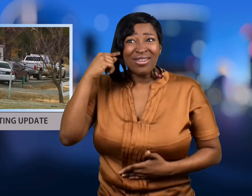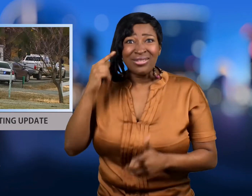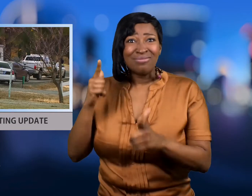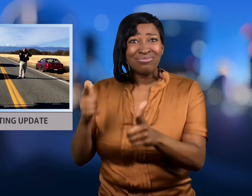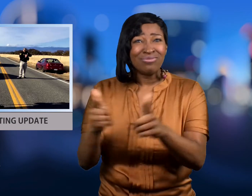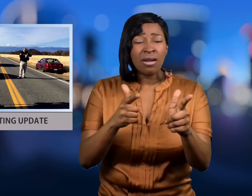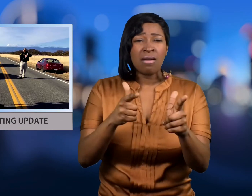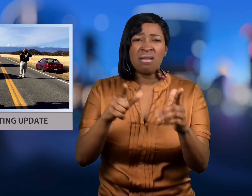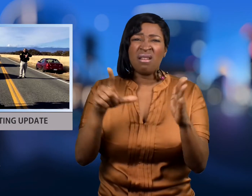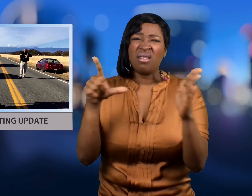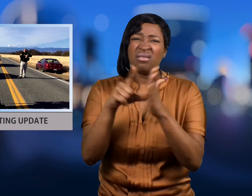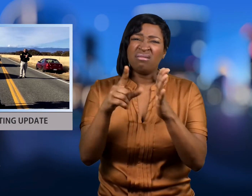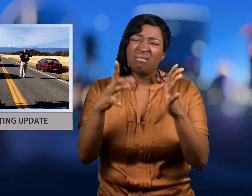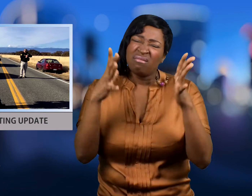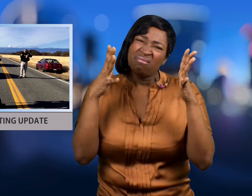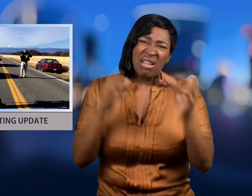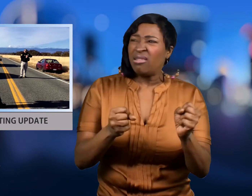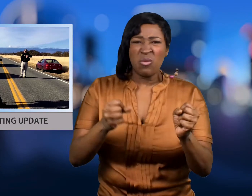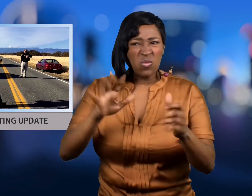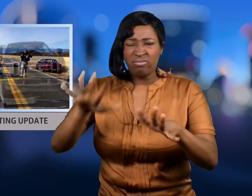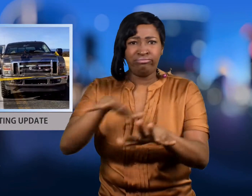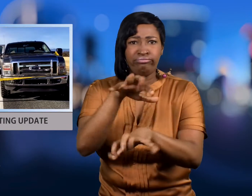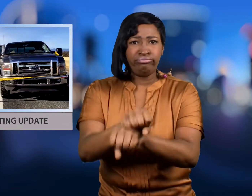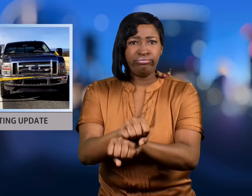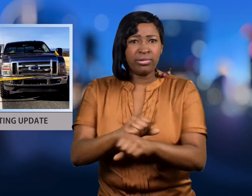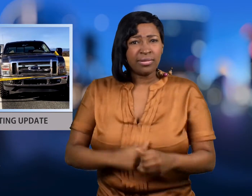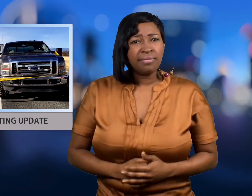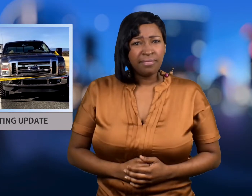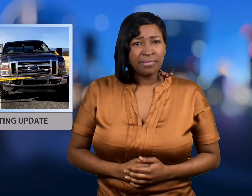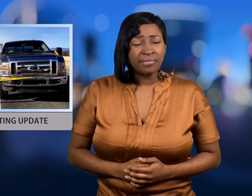went into lockdown mode immediately after hearing the shots.